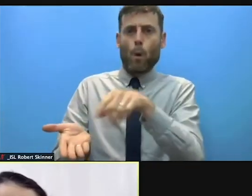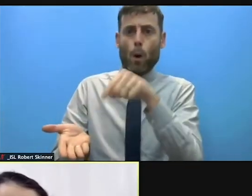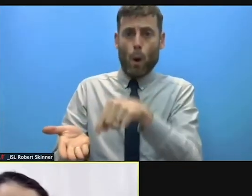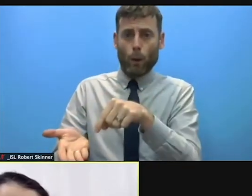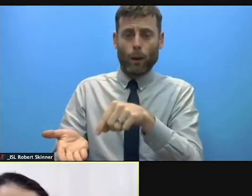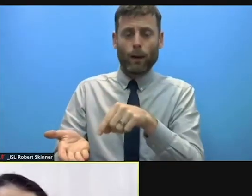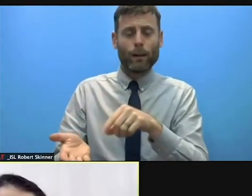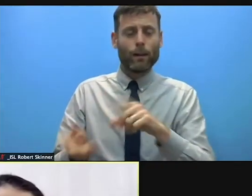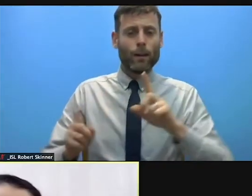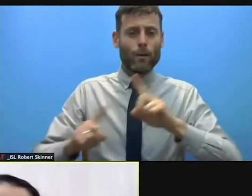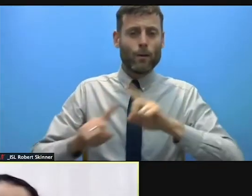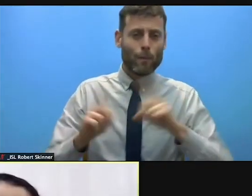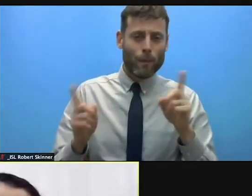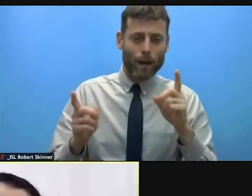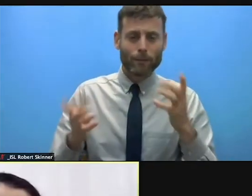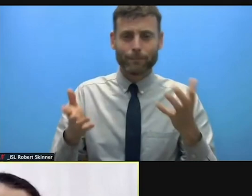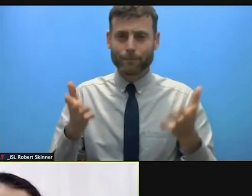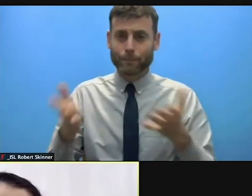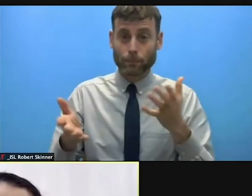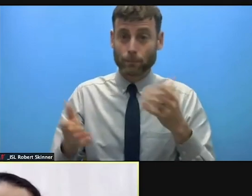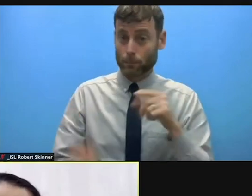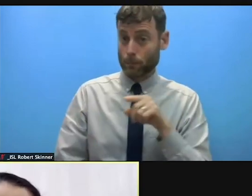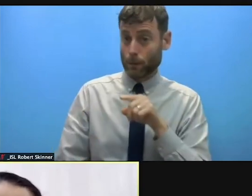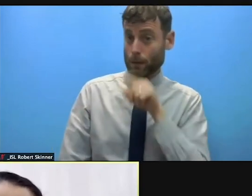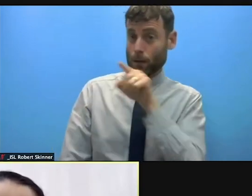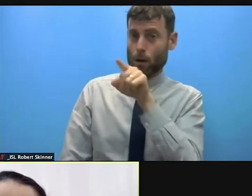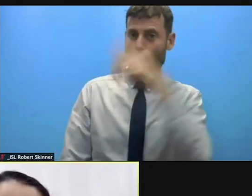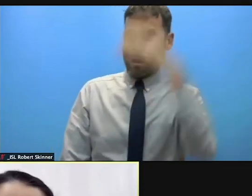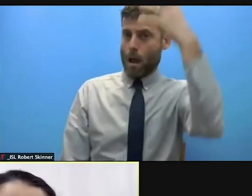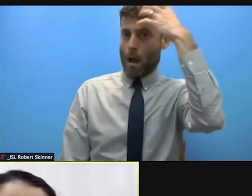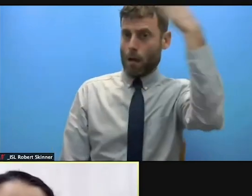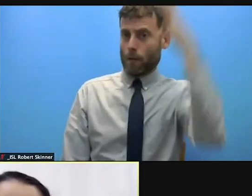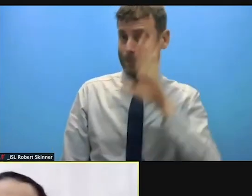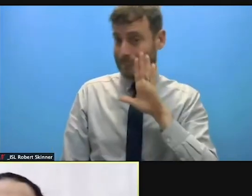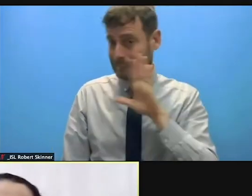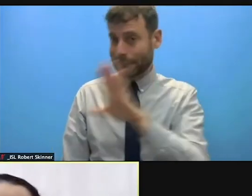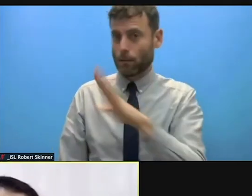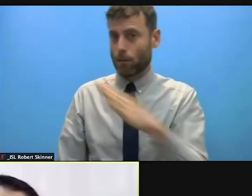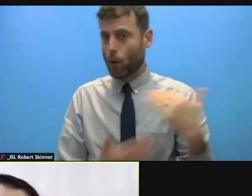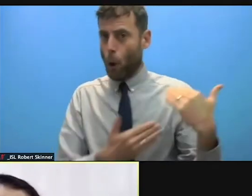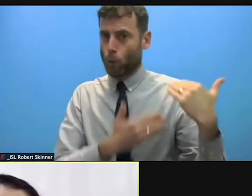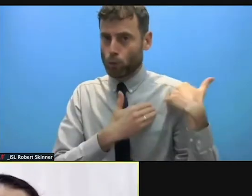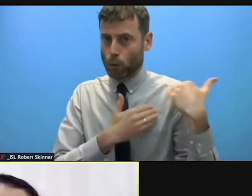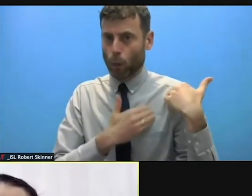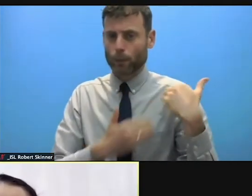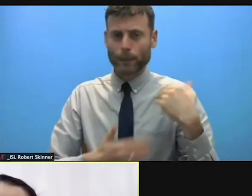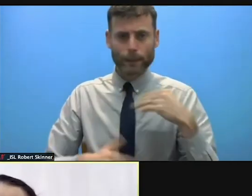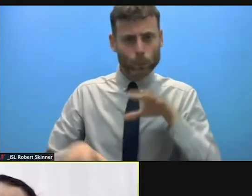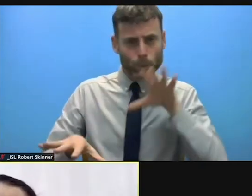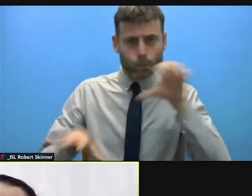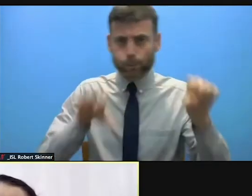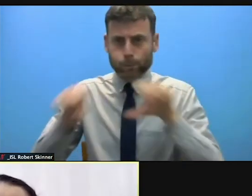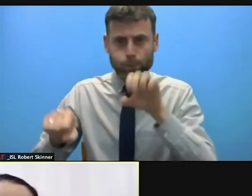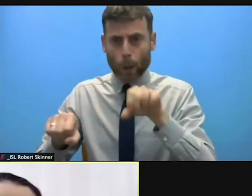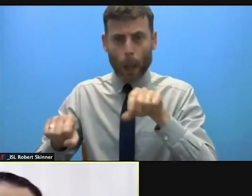The responsibility of the donors to be able to articulate efforts so that community is